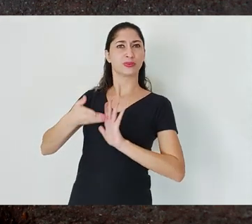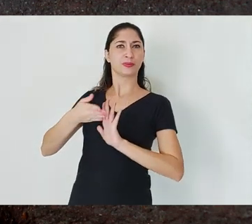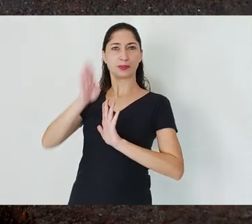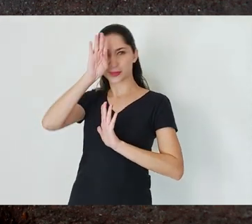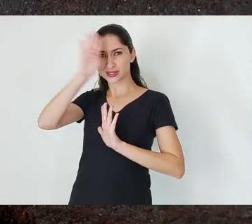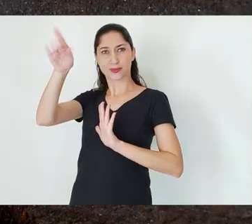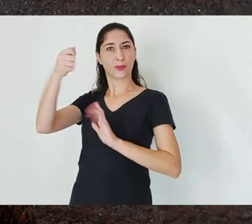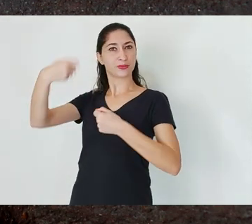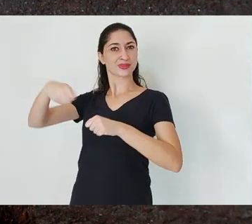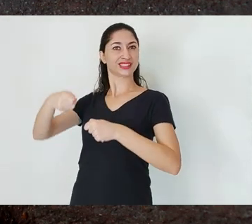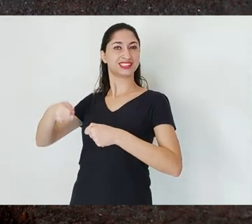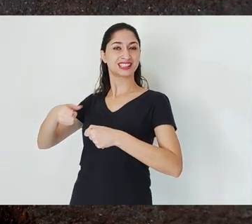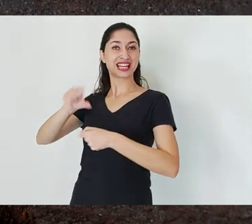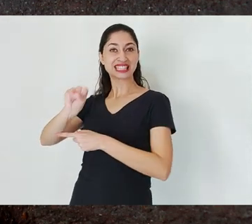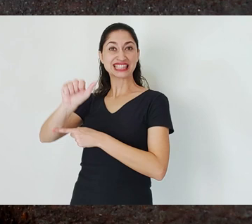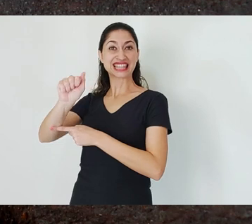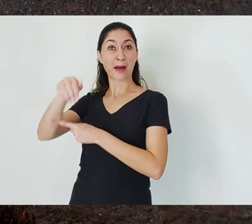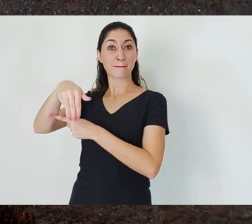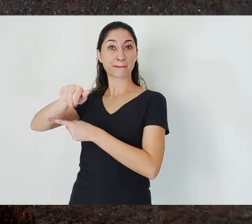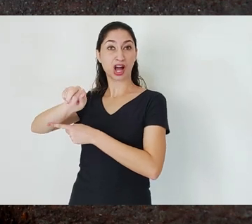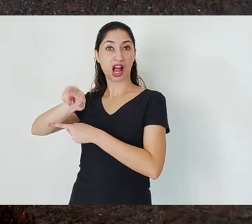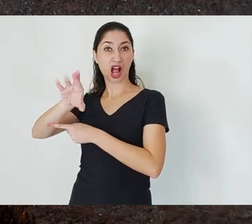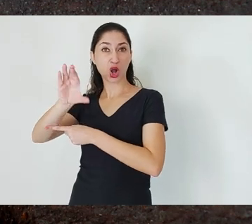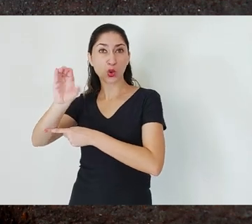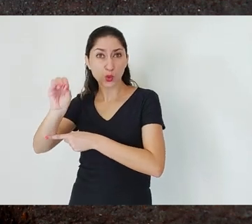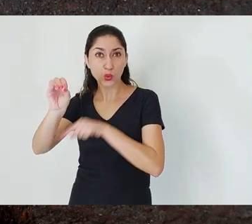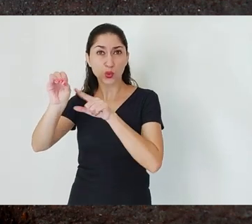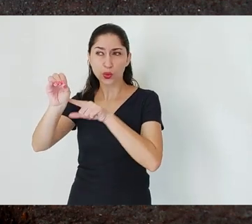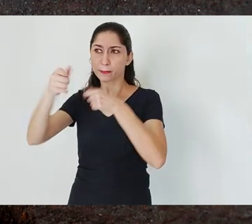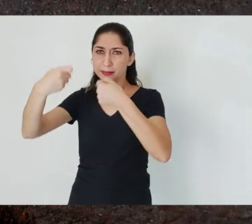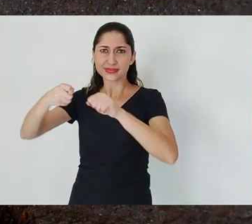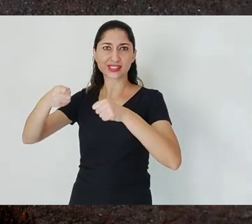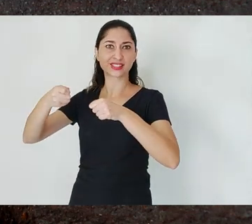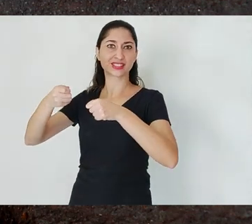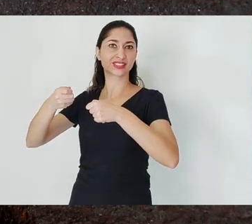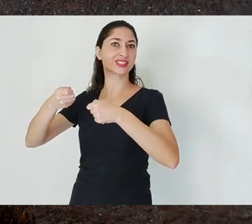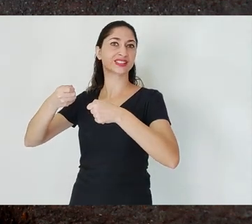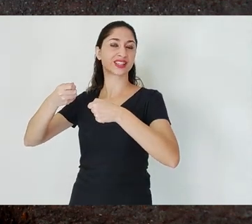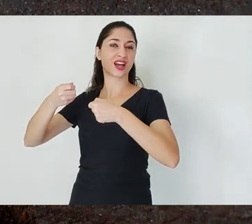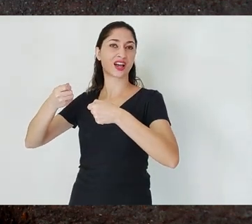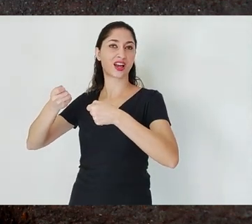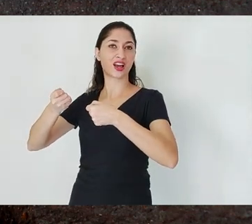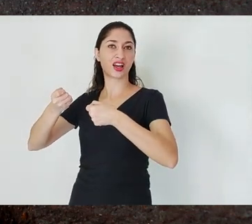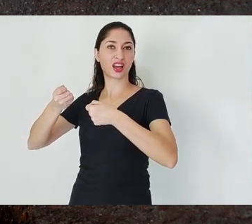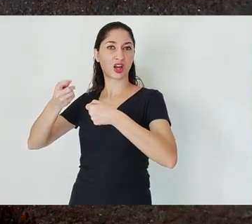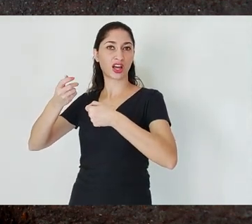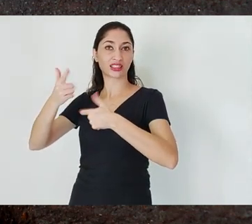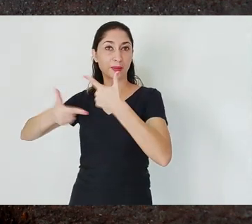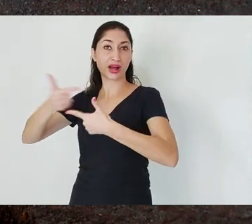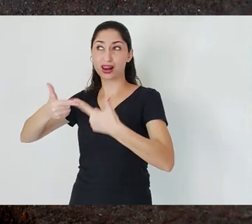even considering that Samarco and Vale BHP repaired almost nothing of what was